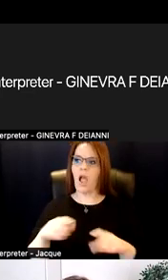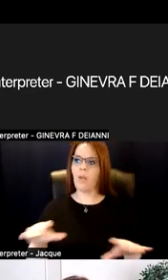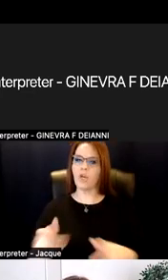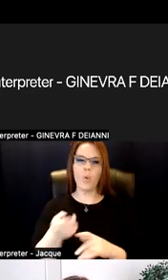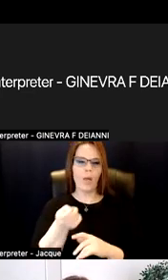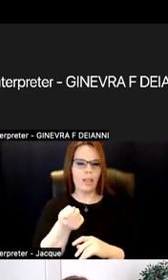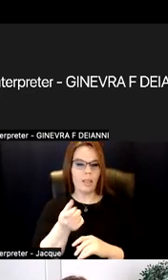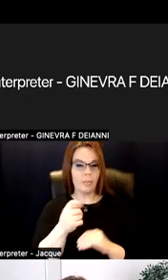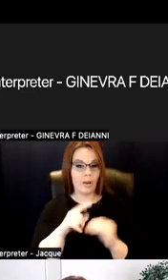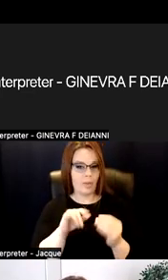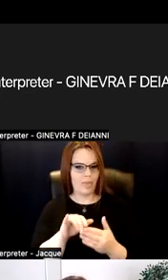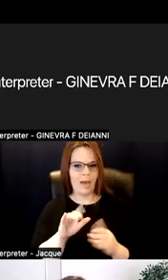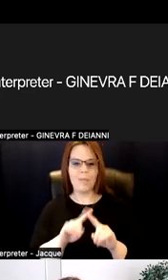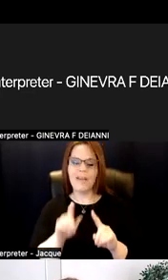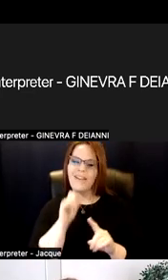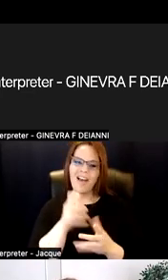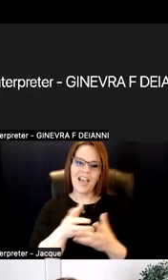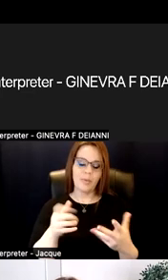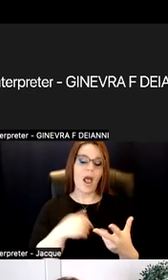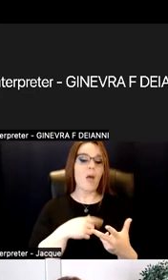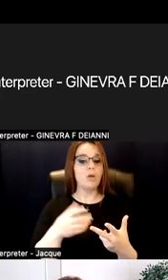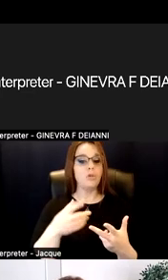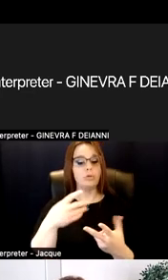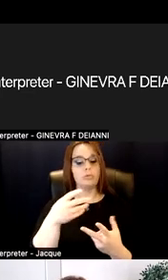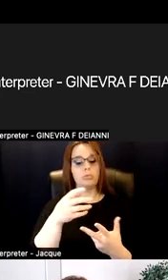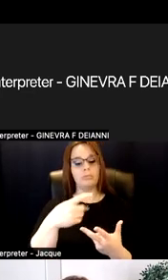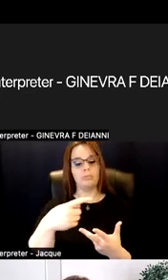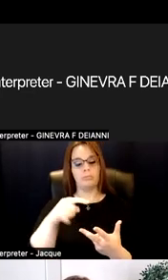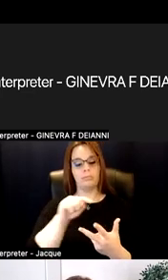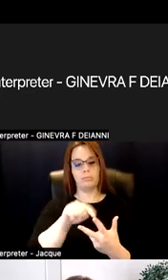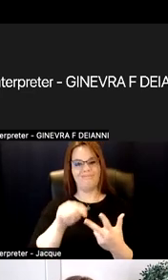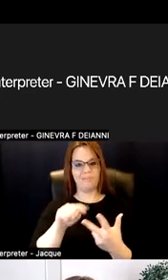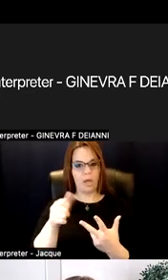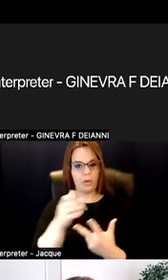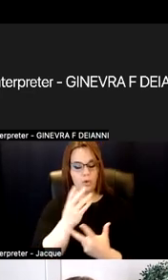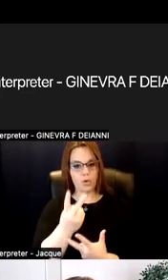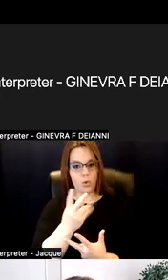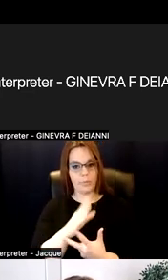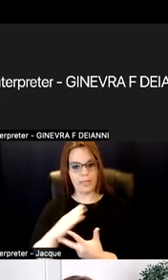I want to point out the other two pieces in this pie.